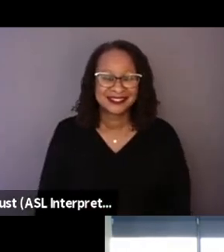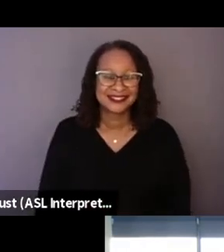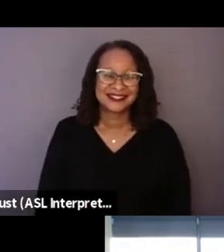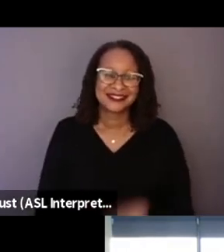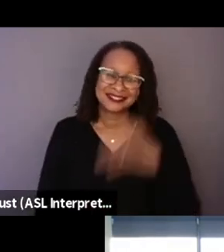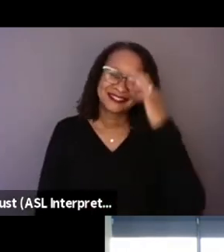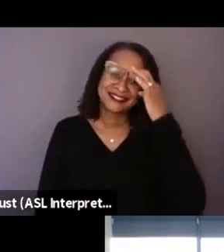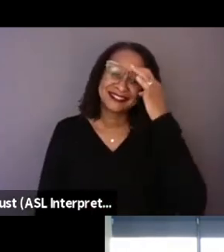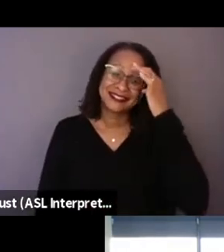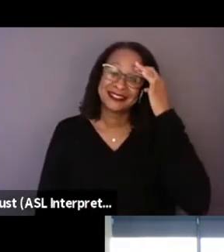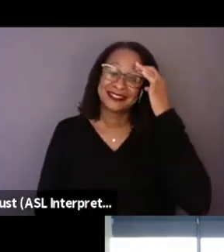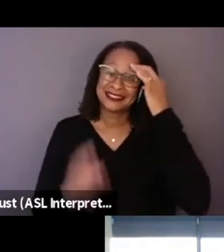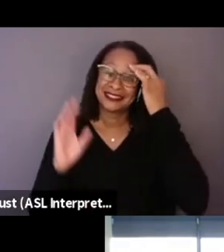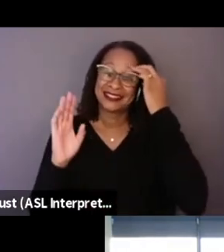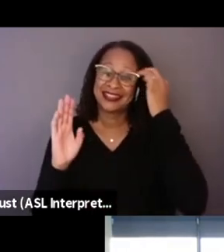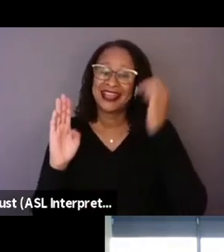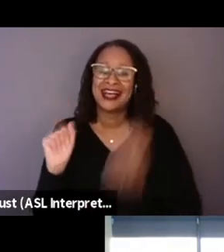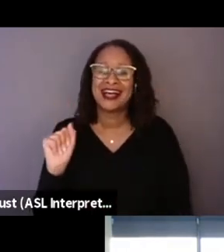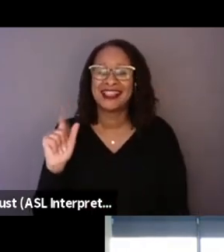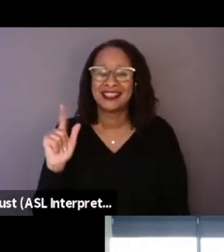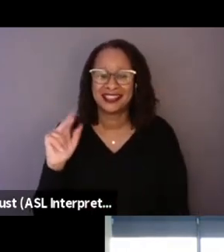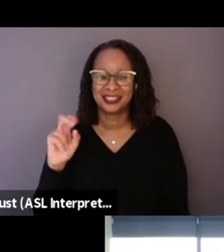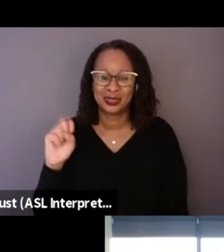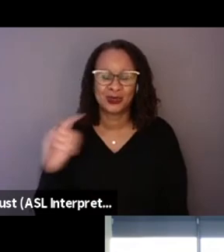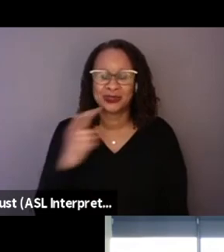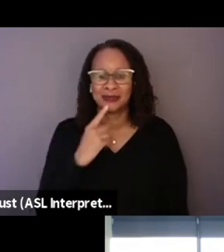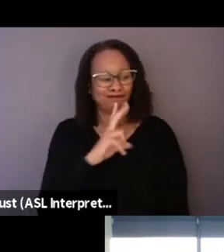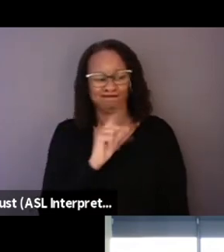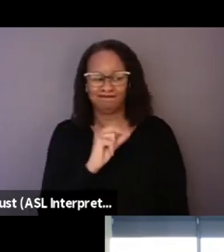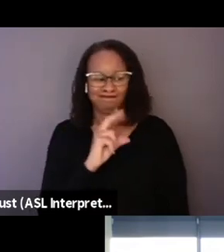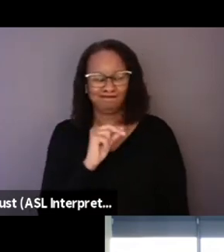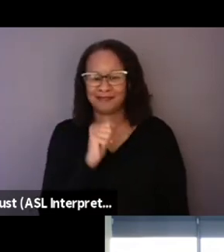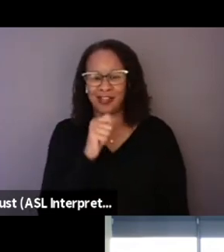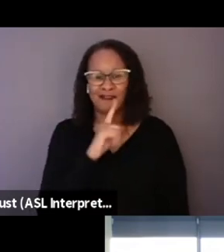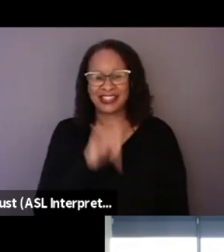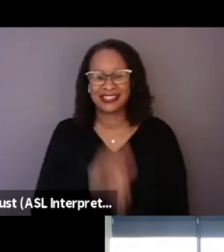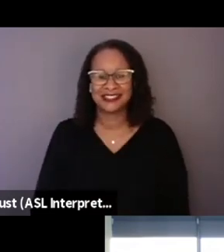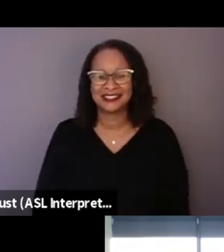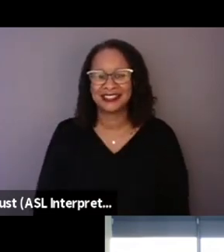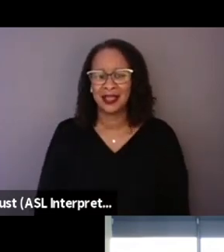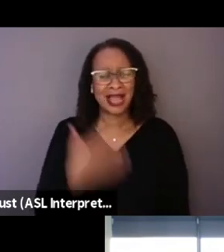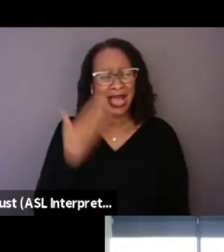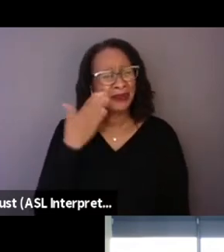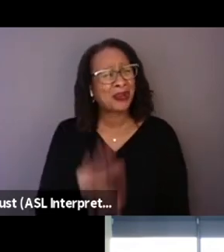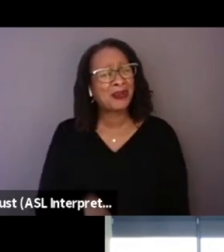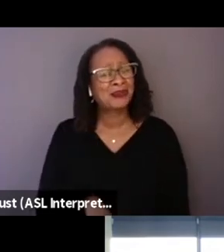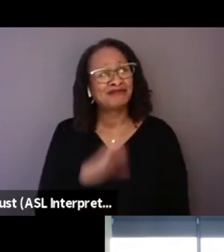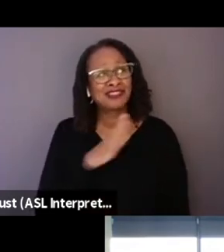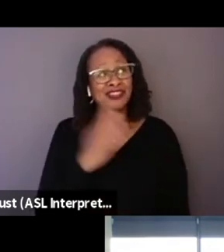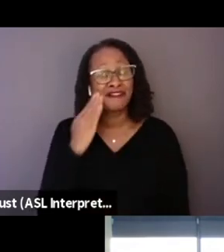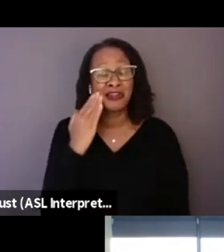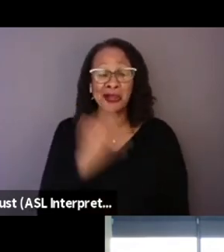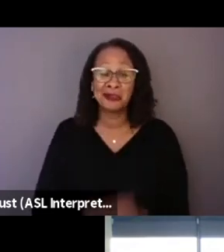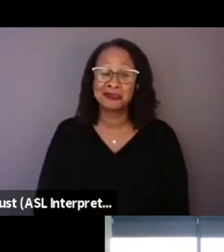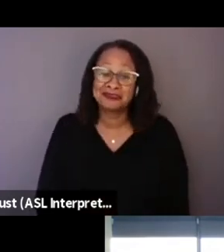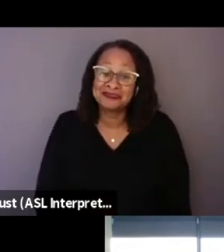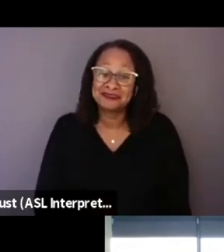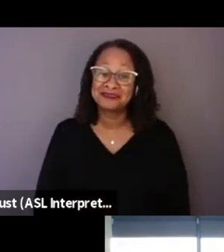Not really. We've been asked that, but I mean, I don't know. You never know. But I like to move on.